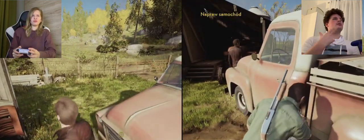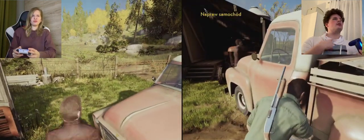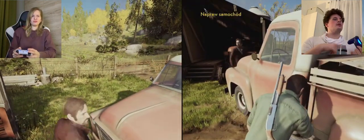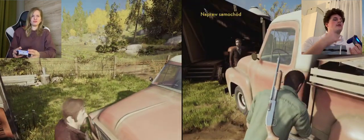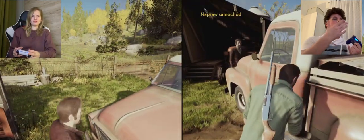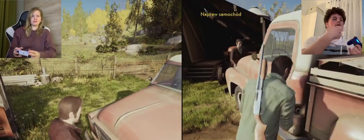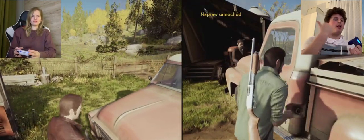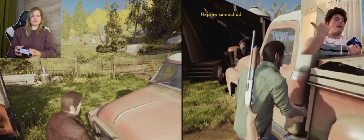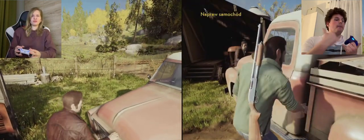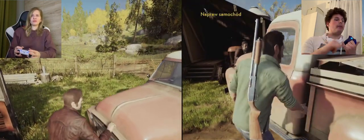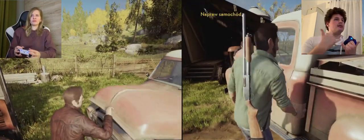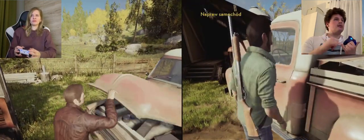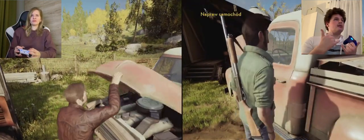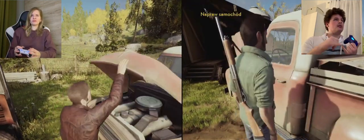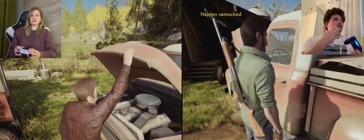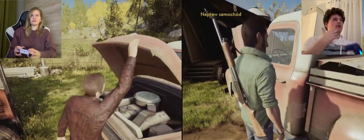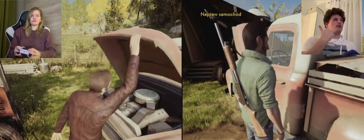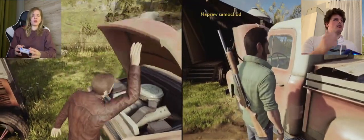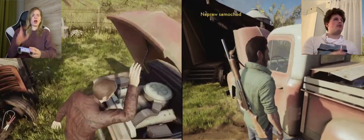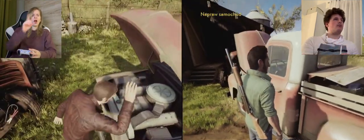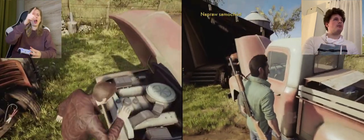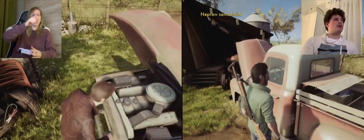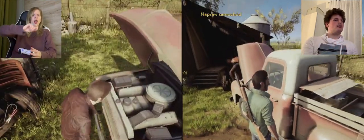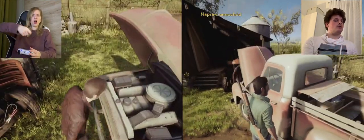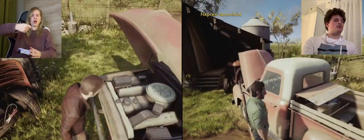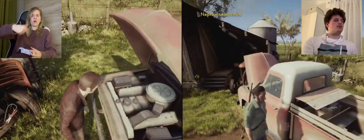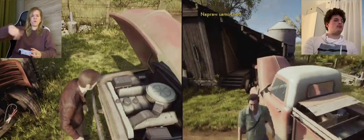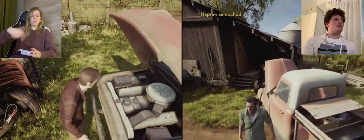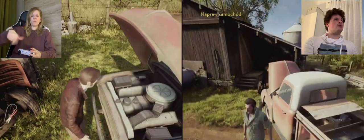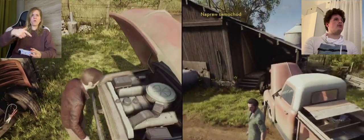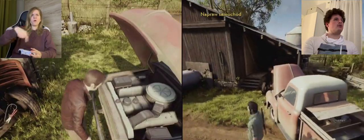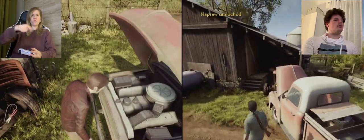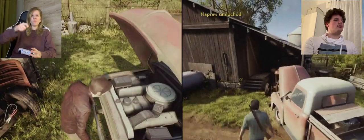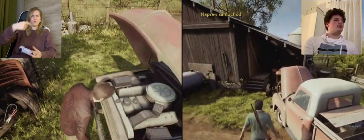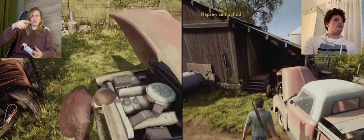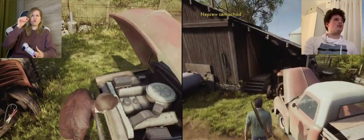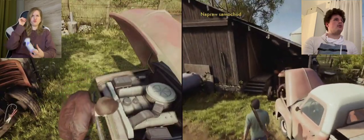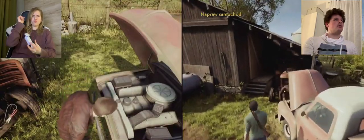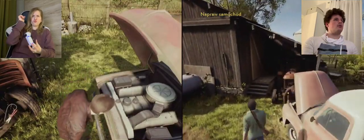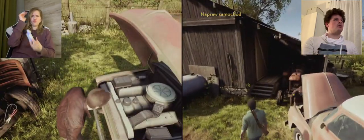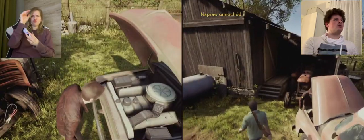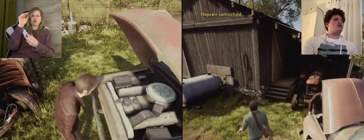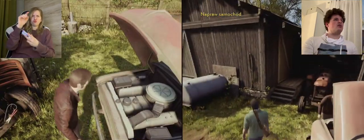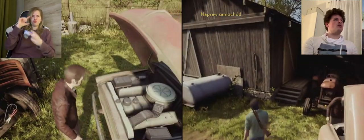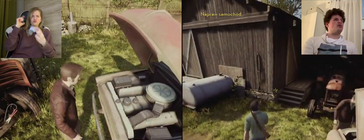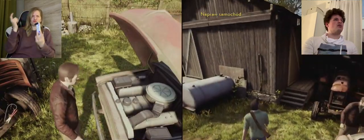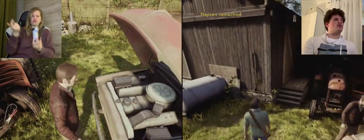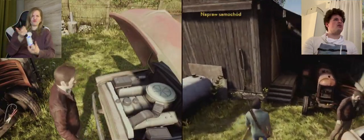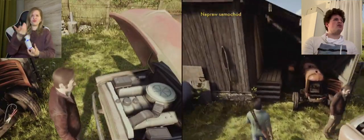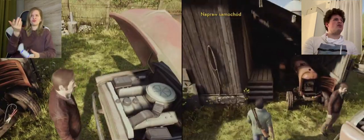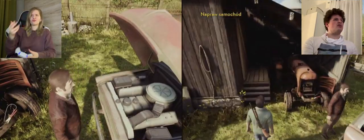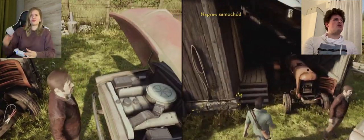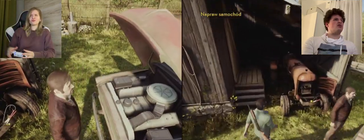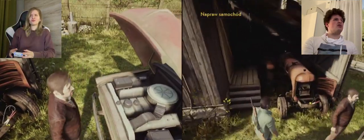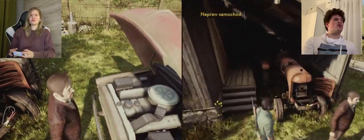K: How did you know the battery was dead? A: there are no fuels K: they have not checked exactly but they behave as if they are his cars and they know where to fix